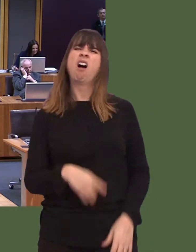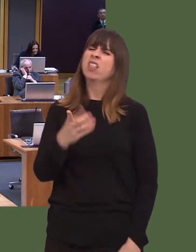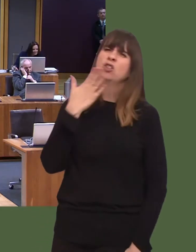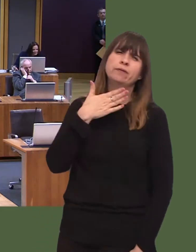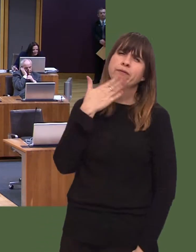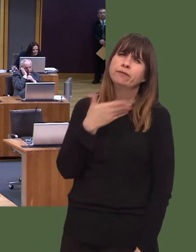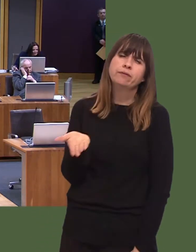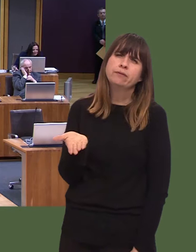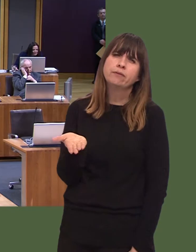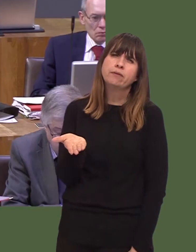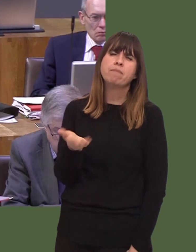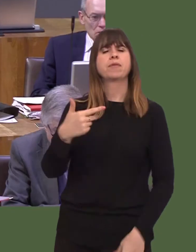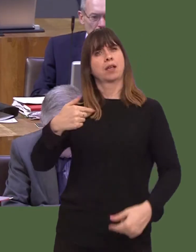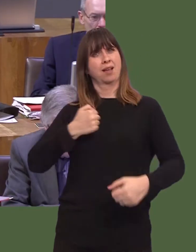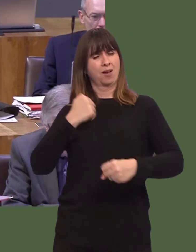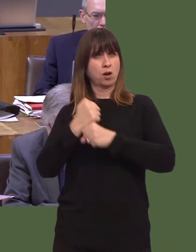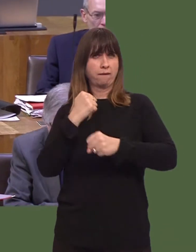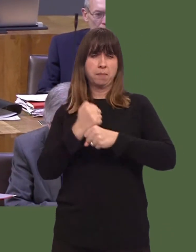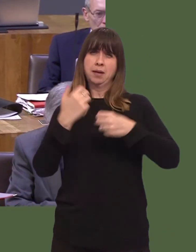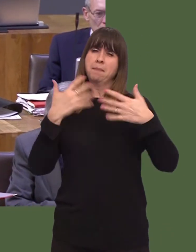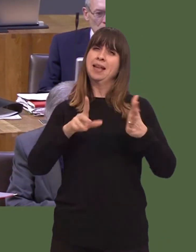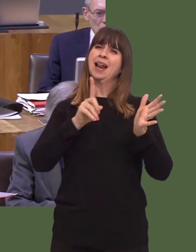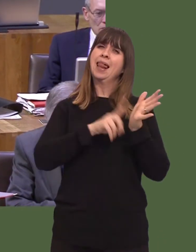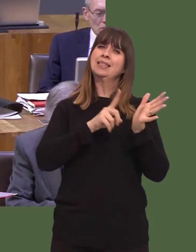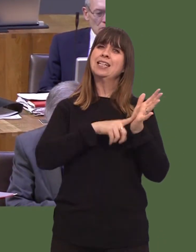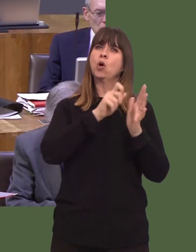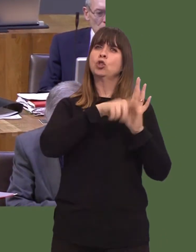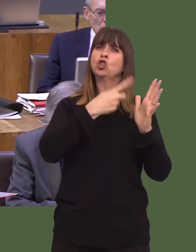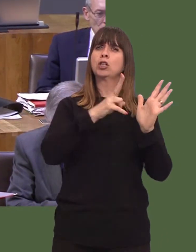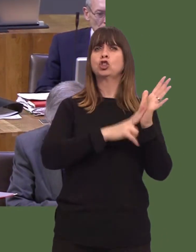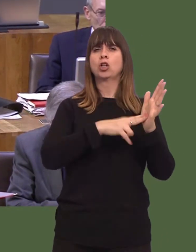that opened the Llandudno Junction office, and it was us, as a Government, that had an